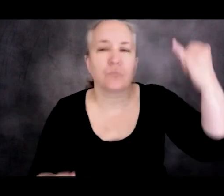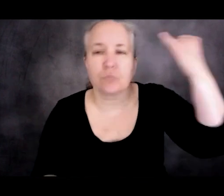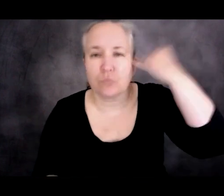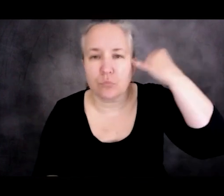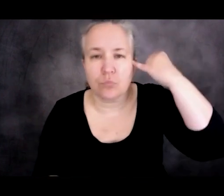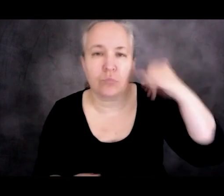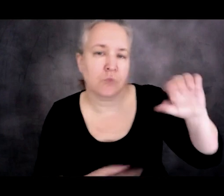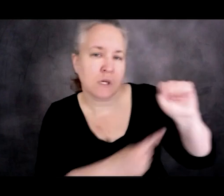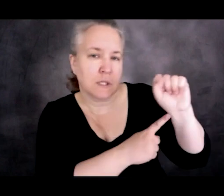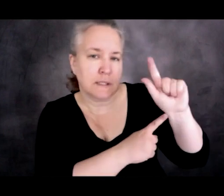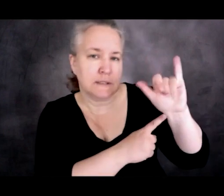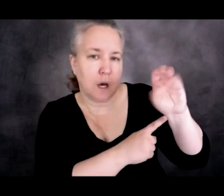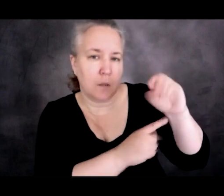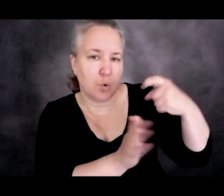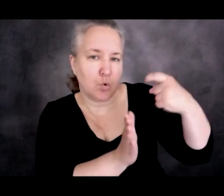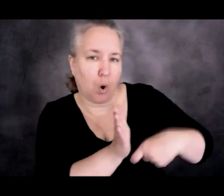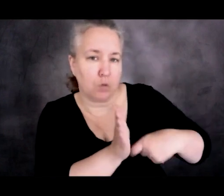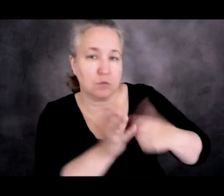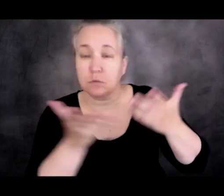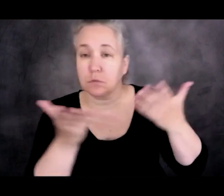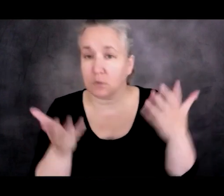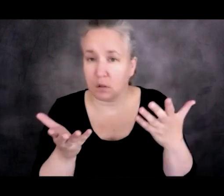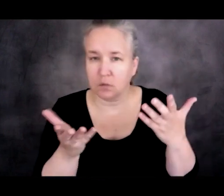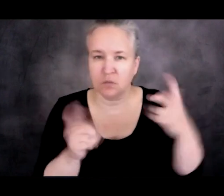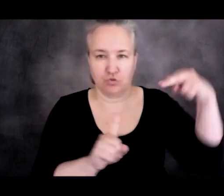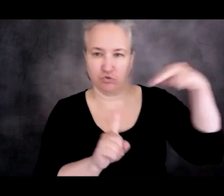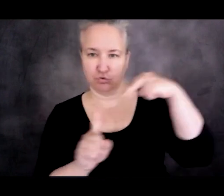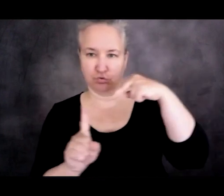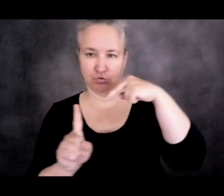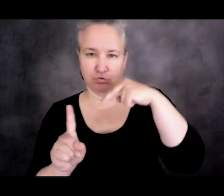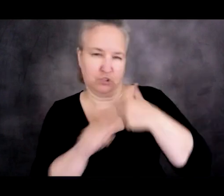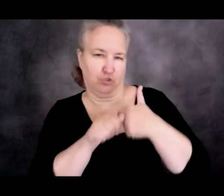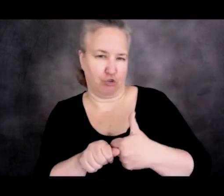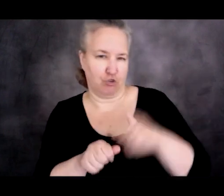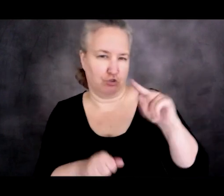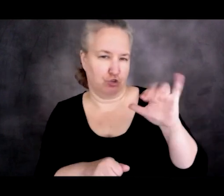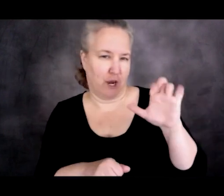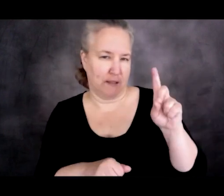were that you would be tracked, essentially your presence would be surveyed.